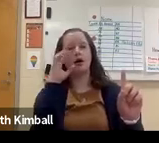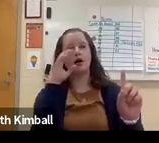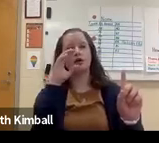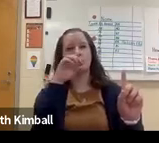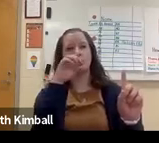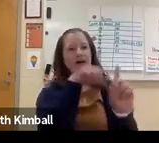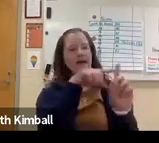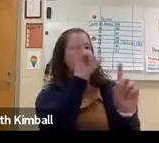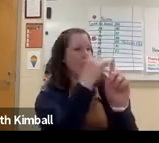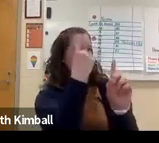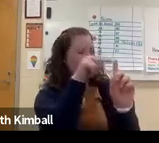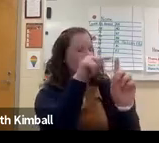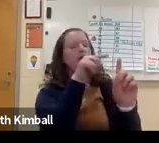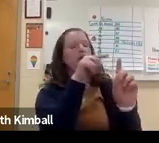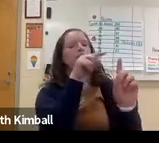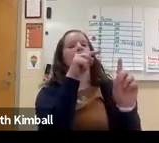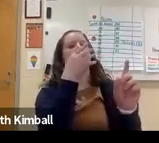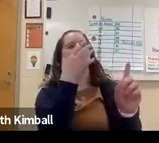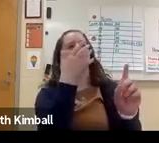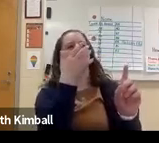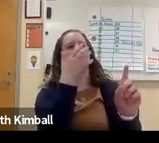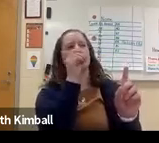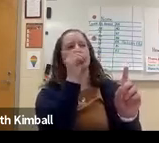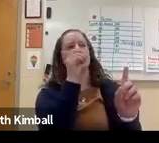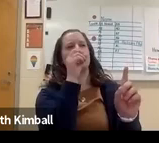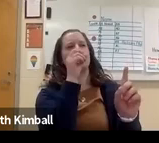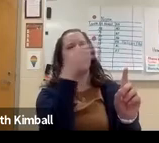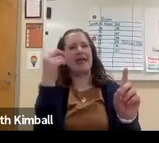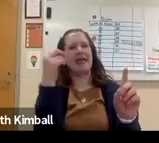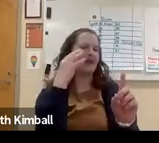Mm-hmm. There's that one.